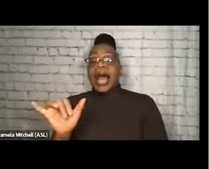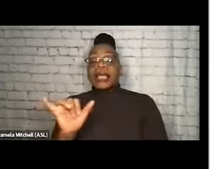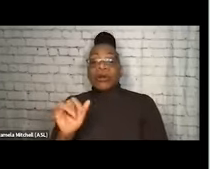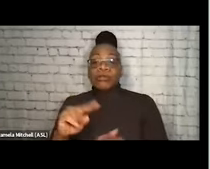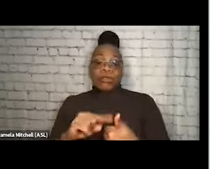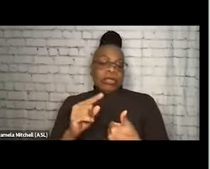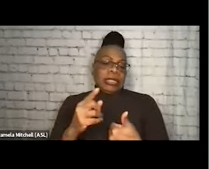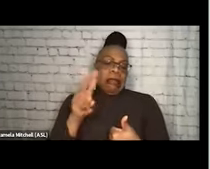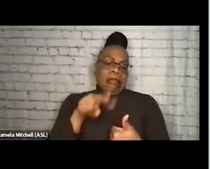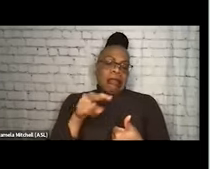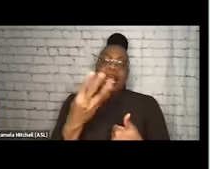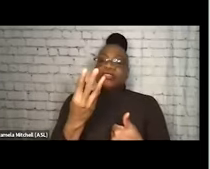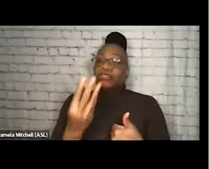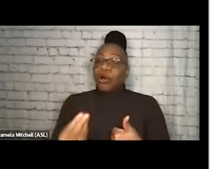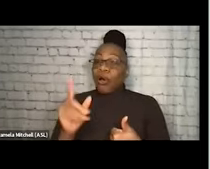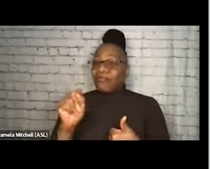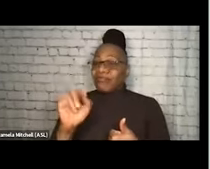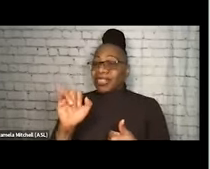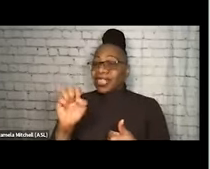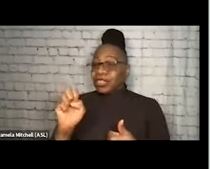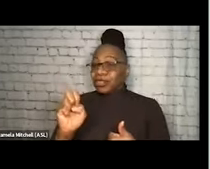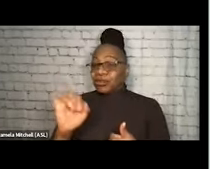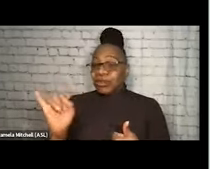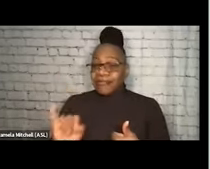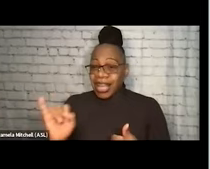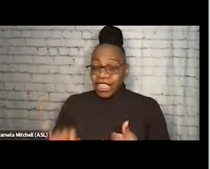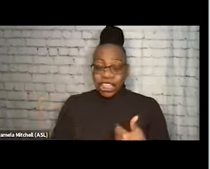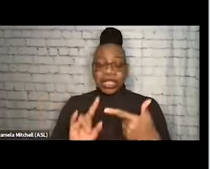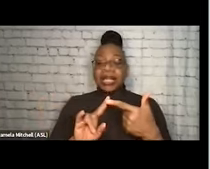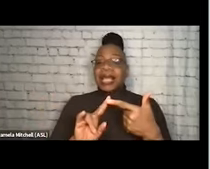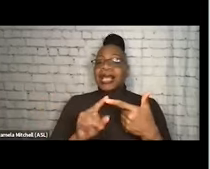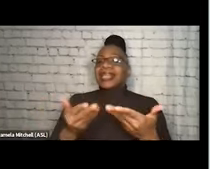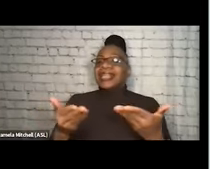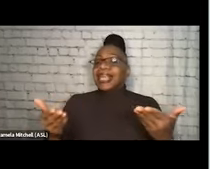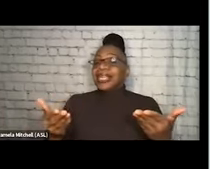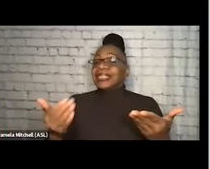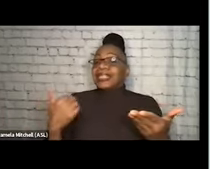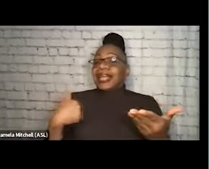things that could develop to endocarditis, things that bring folks, or would bring folks into the ED,